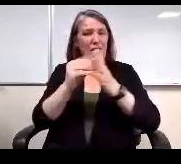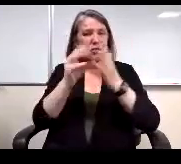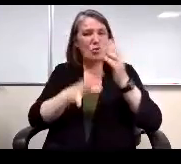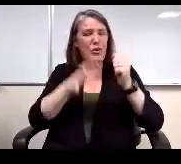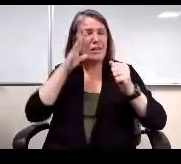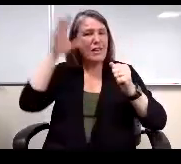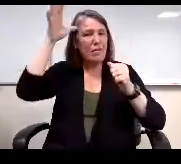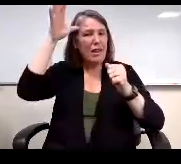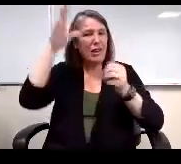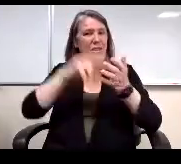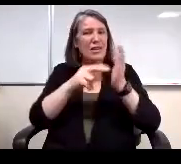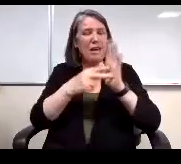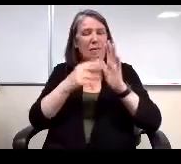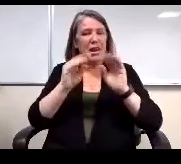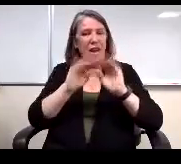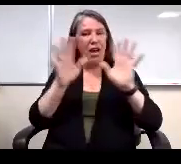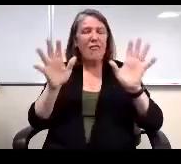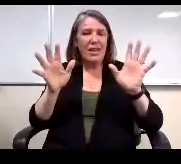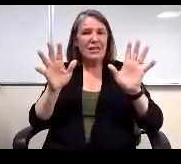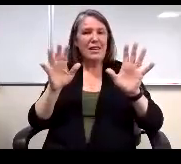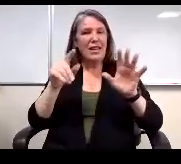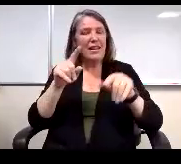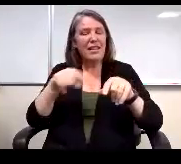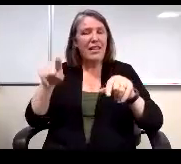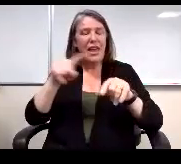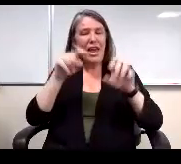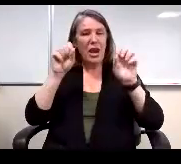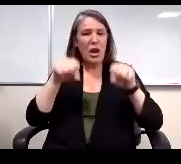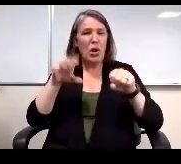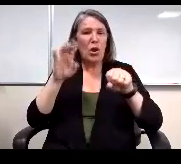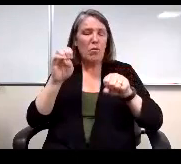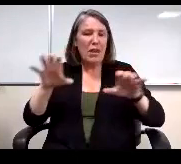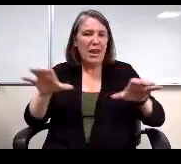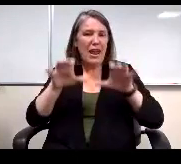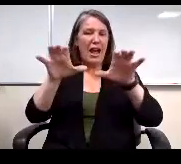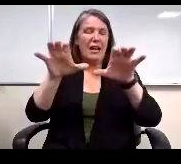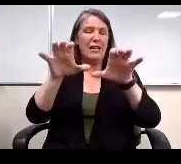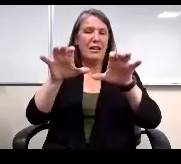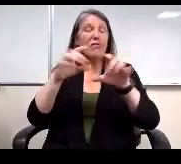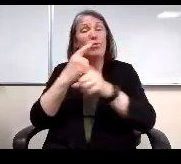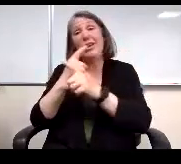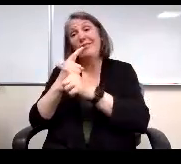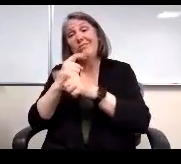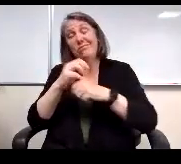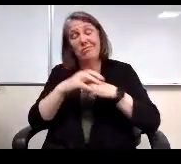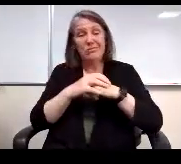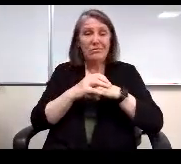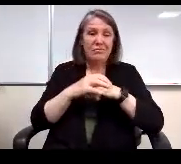because obviously intangibly they couldn't be active and write activities extra. You know.